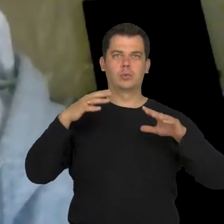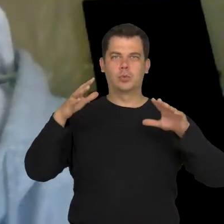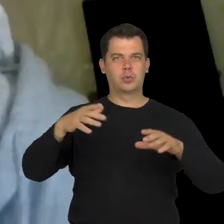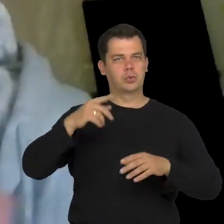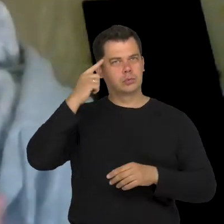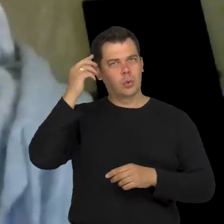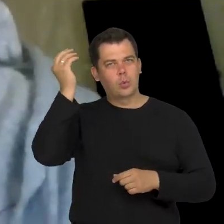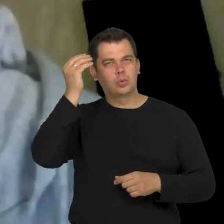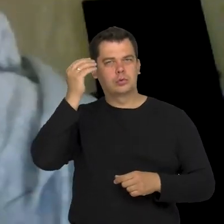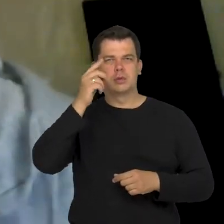I was learning how to look.